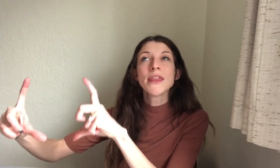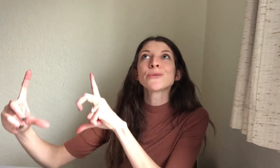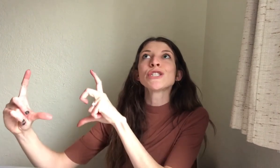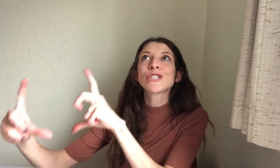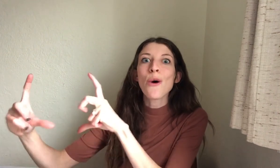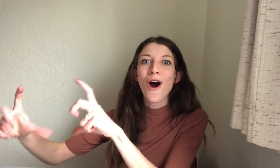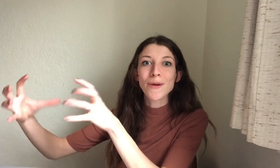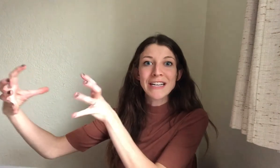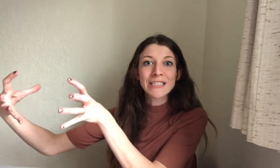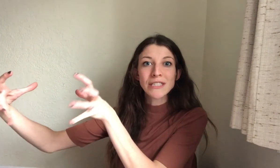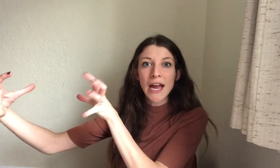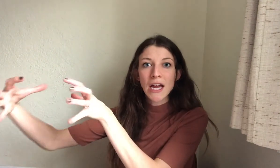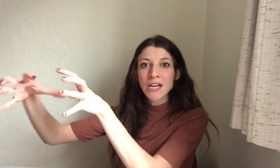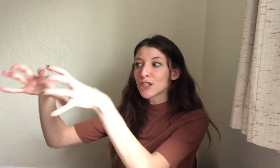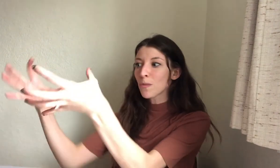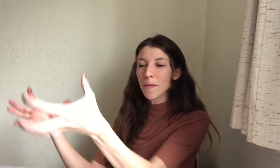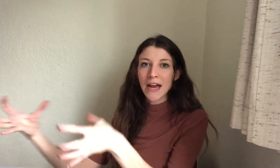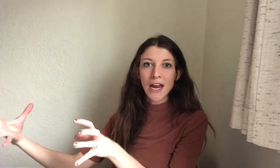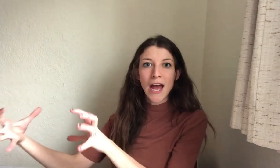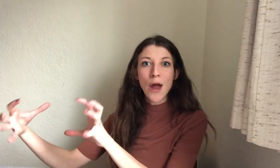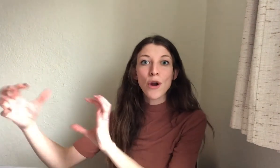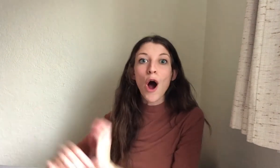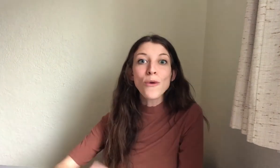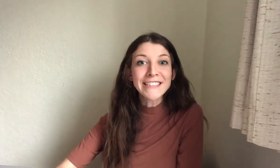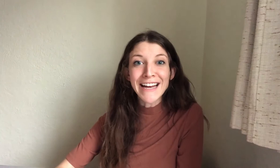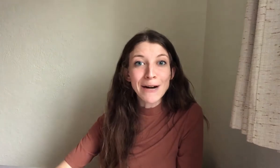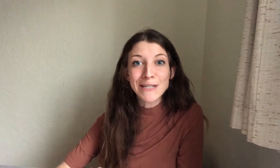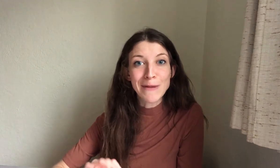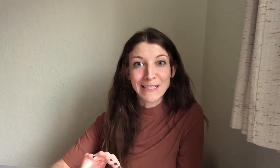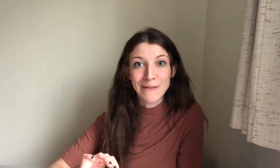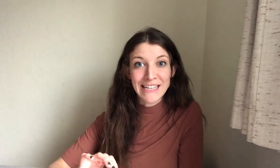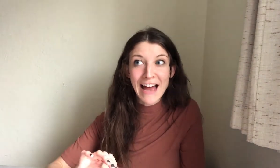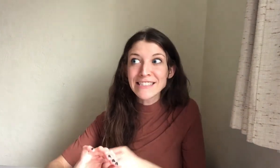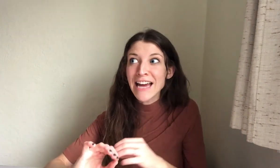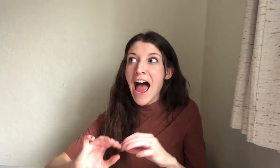This was so hard because it was like, super big, it would always take up the space on my desk,